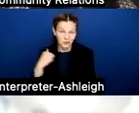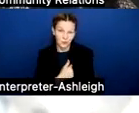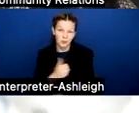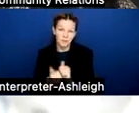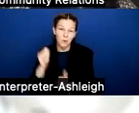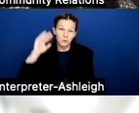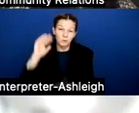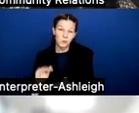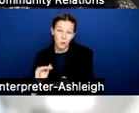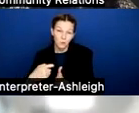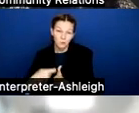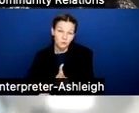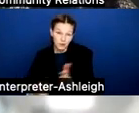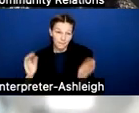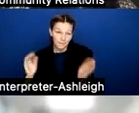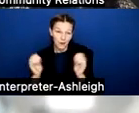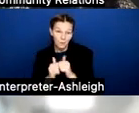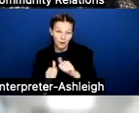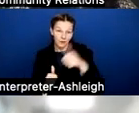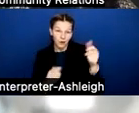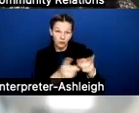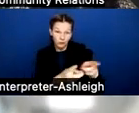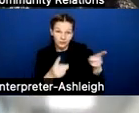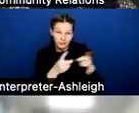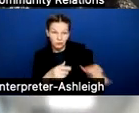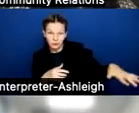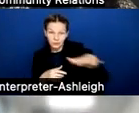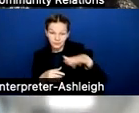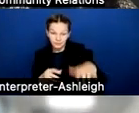of all the districts in this area at 85.46.